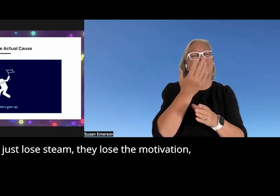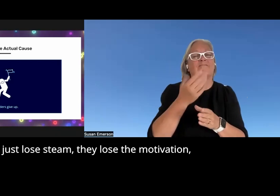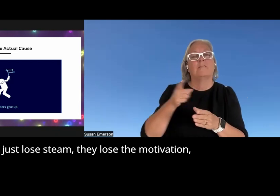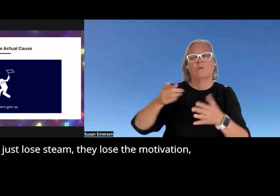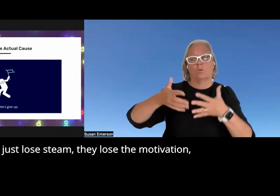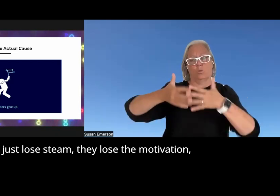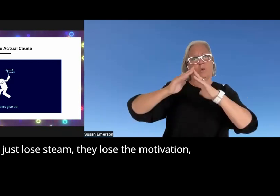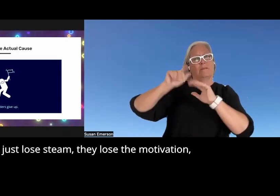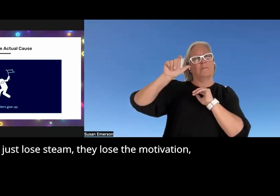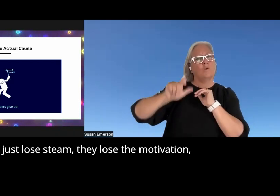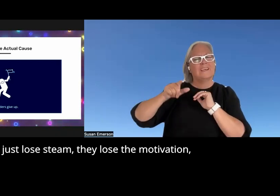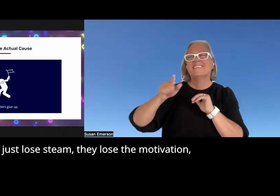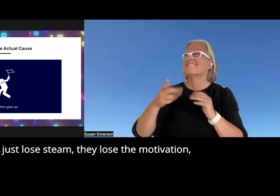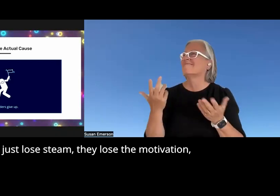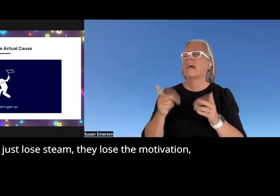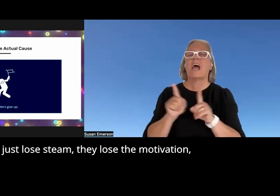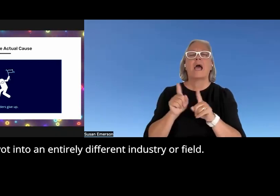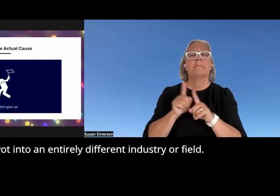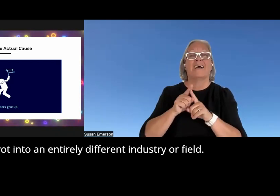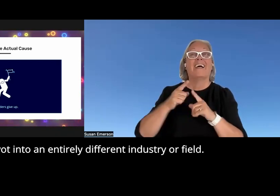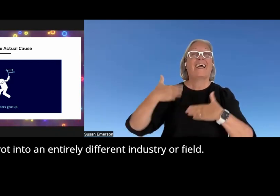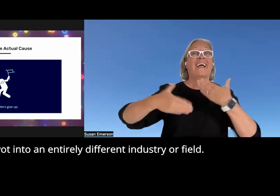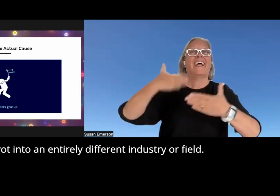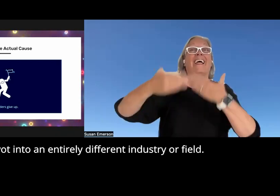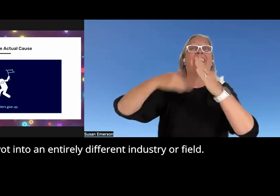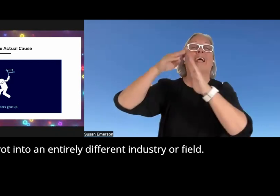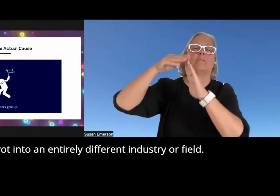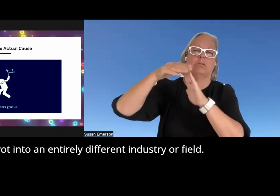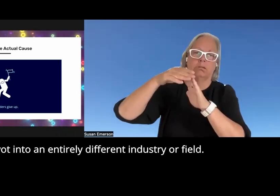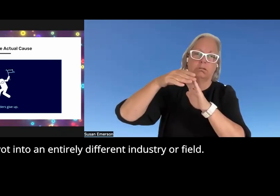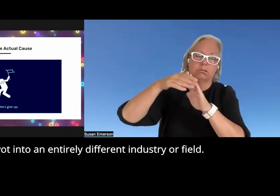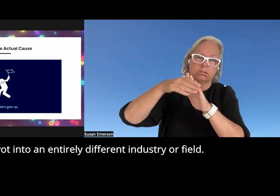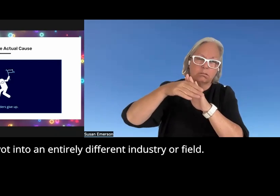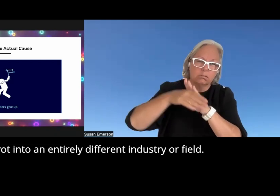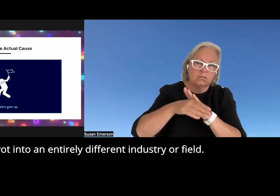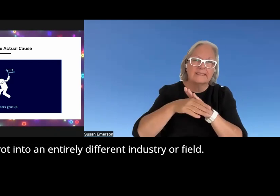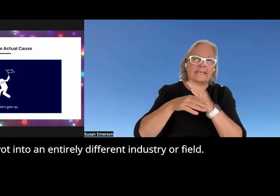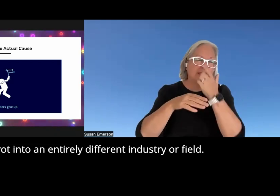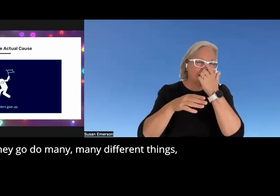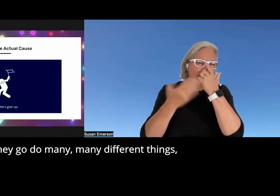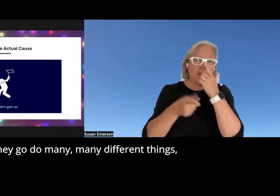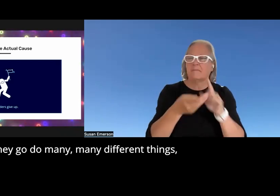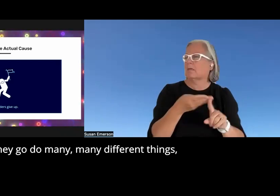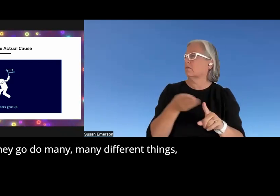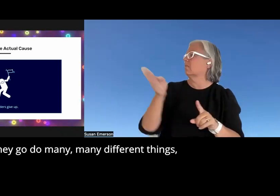lose steam they lose the motiv they pivot into an entirely different industry or field they go do